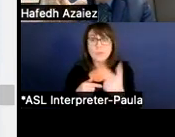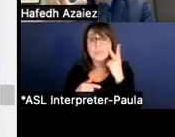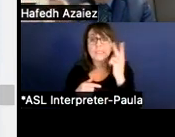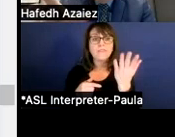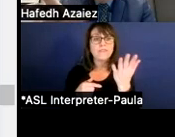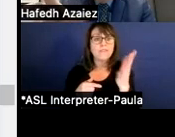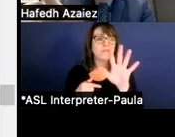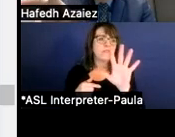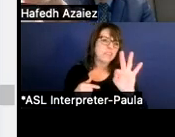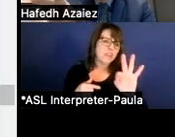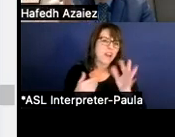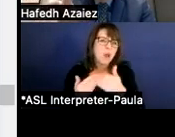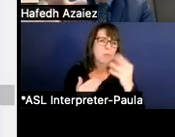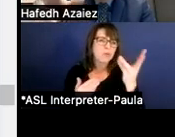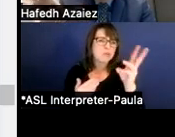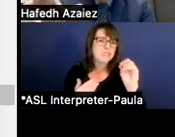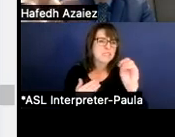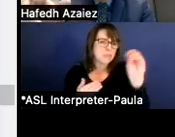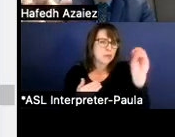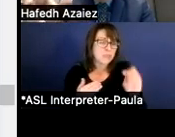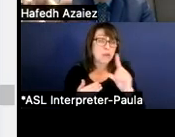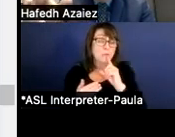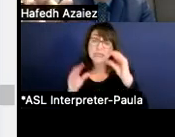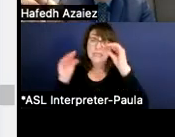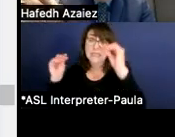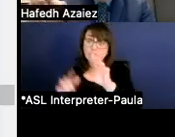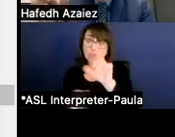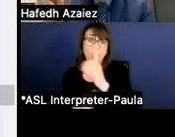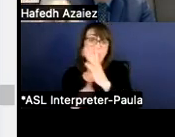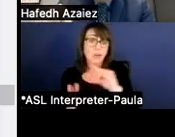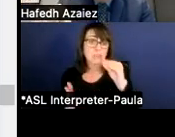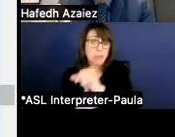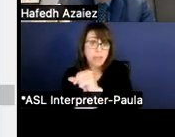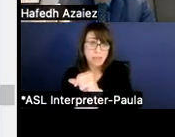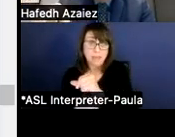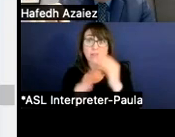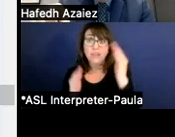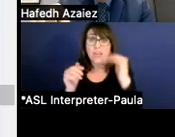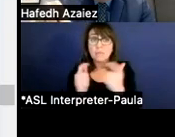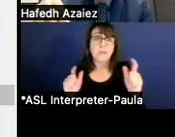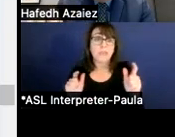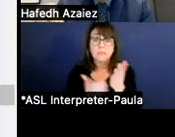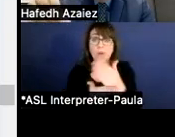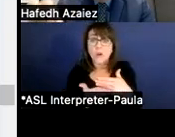almost 60% is really our teachers and librarian. And then the next biggest one is really our principals,